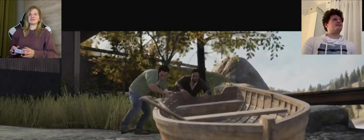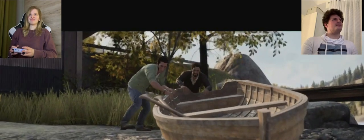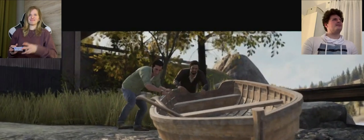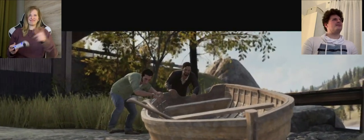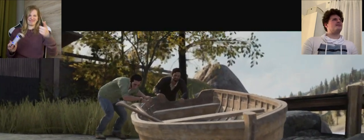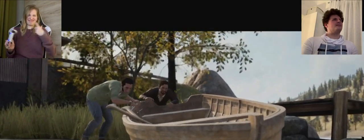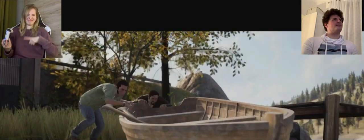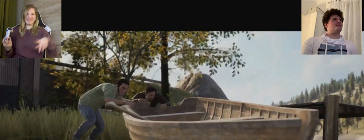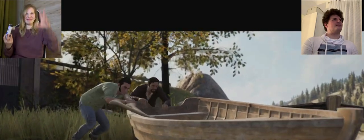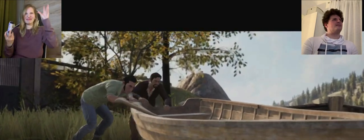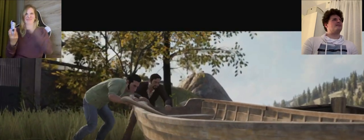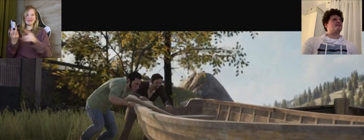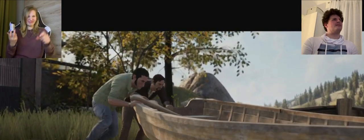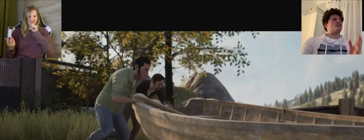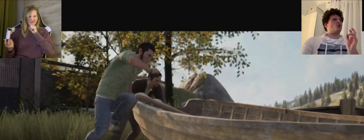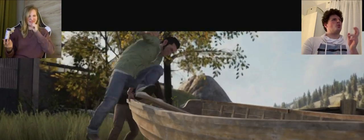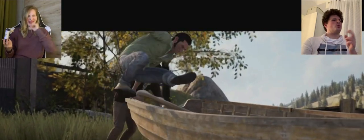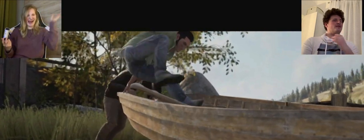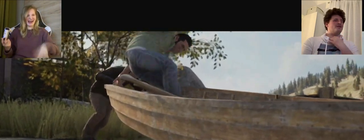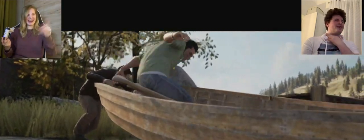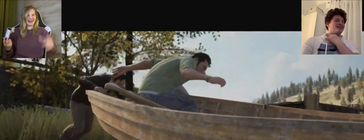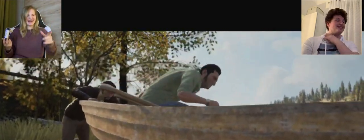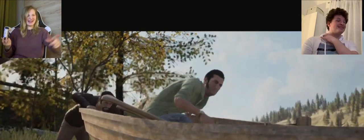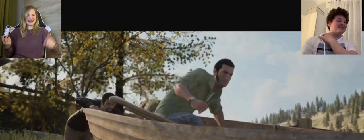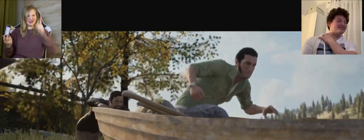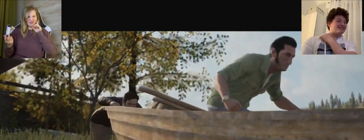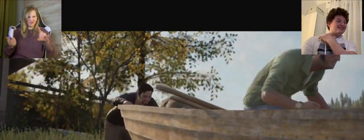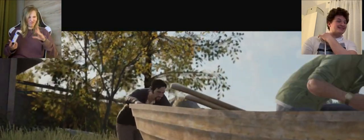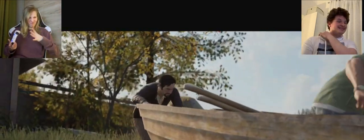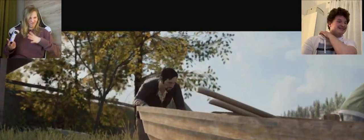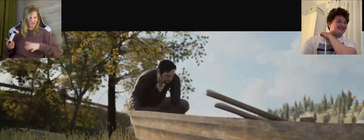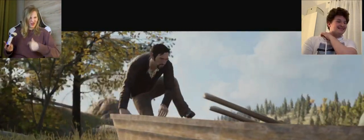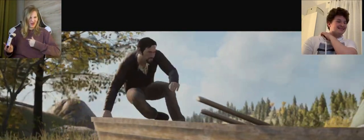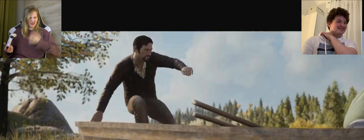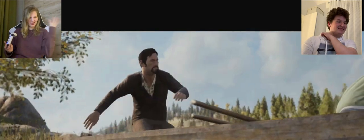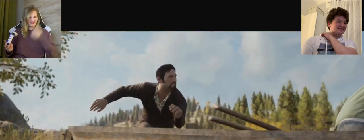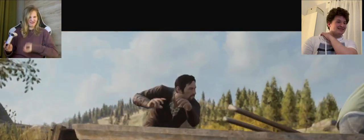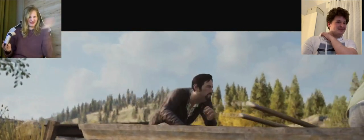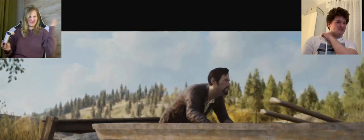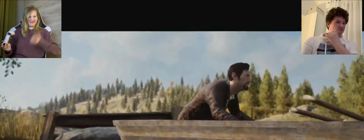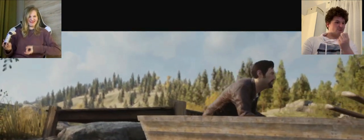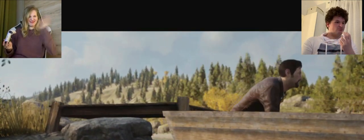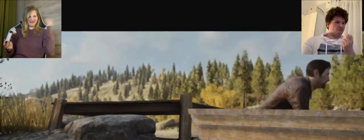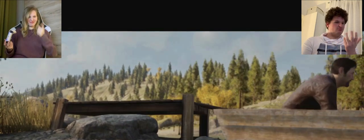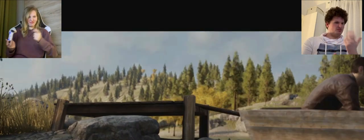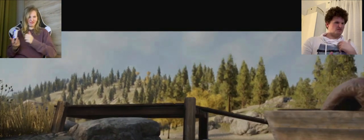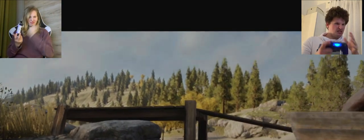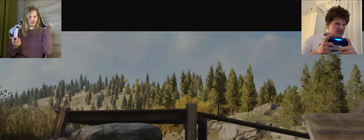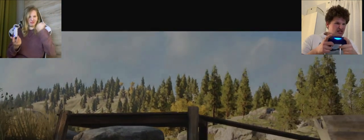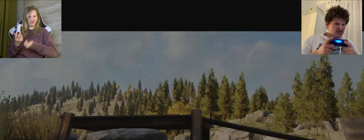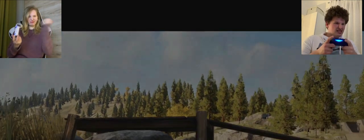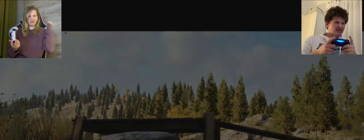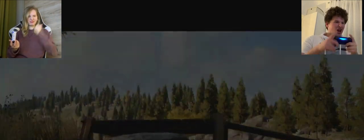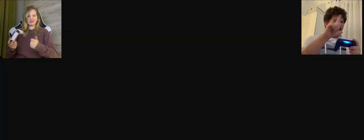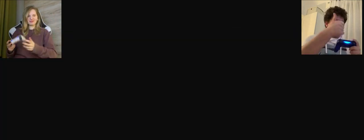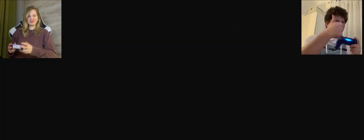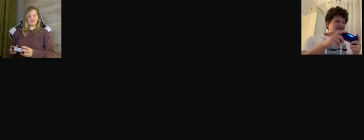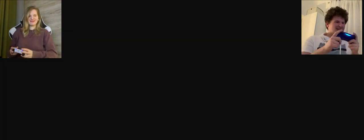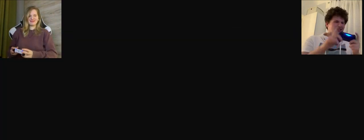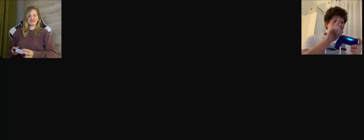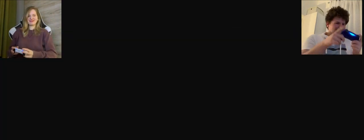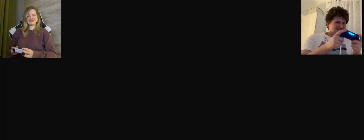K: Ah, you always run slowly and I always warned you A: Strange well! I tried to make him run faster but you can't f **